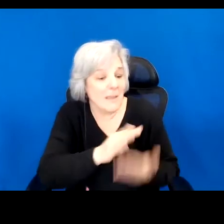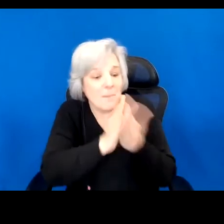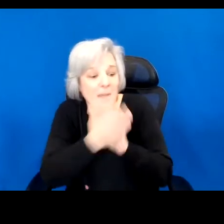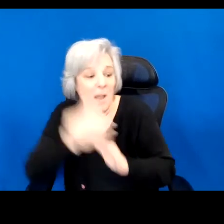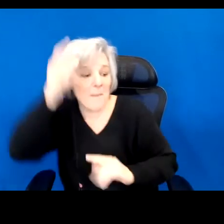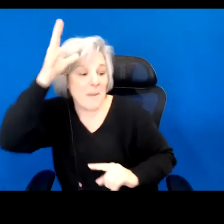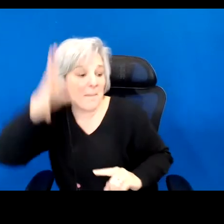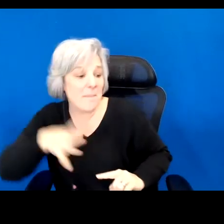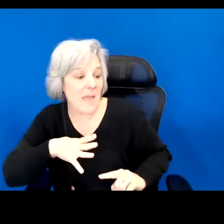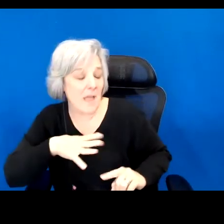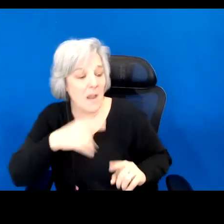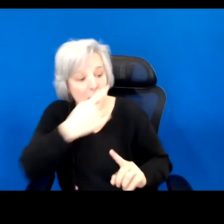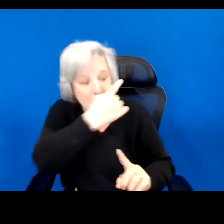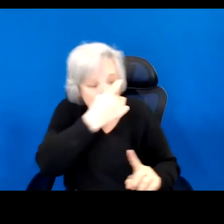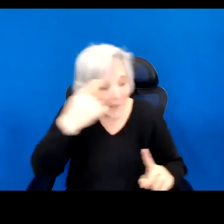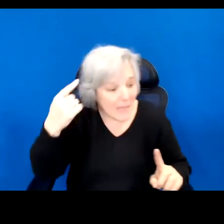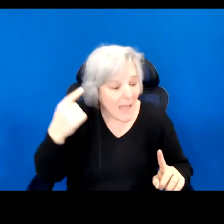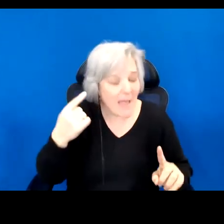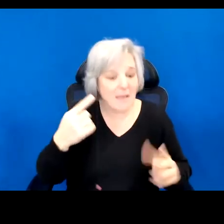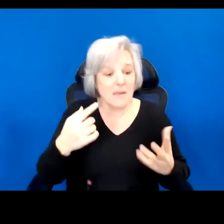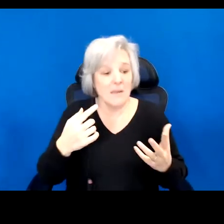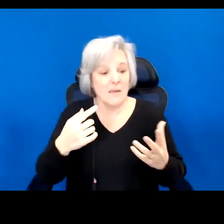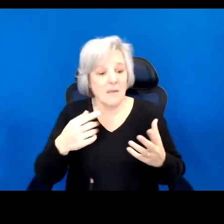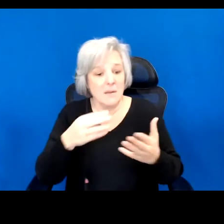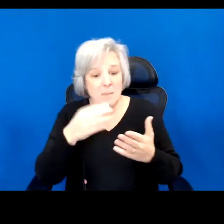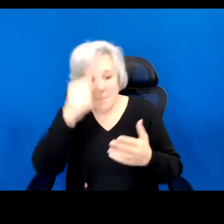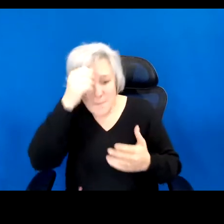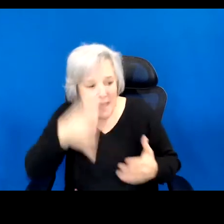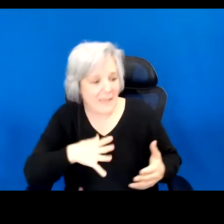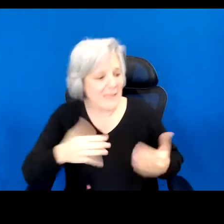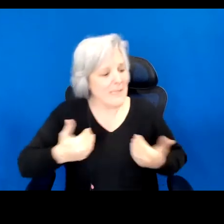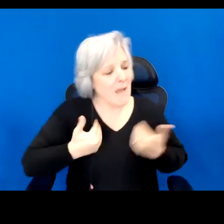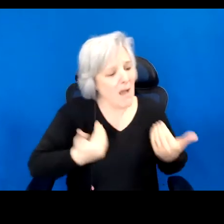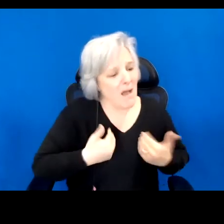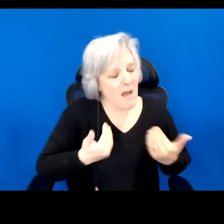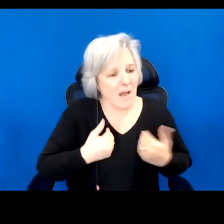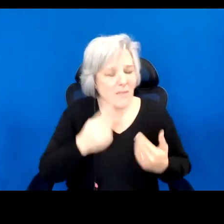Their Black paternal mouths spilling with revolutionary promise as they equip their